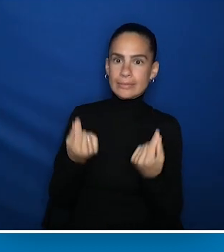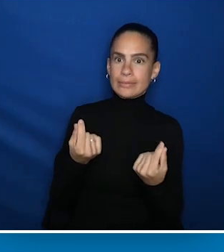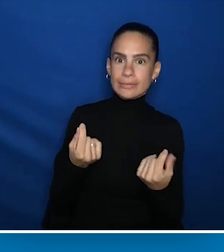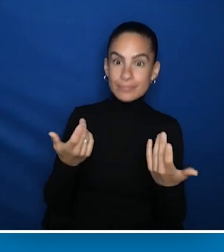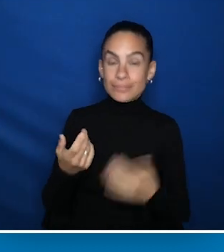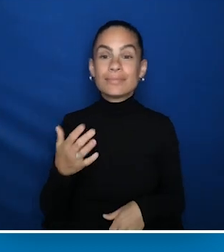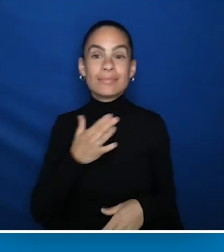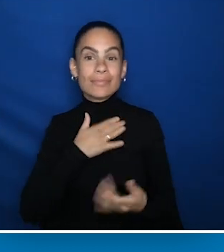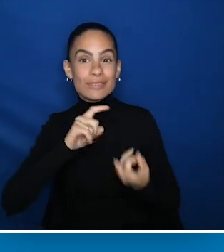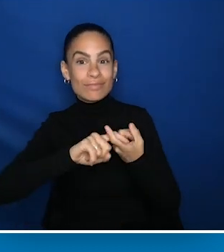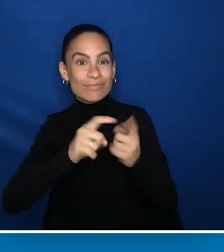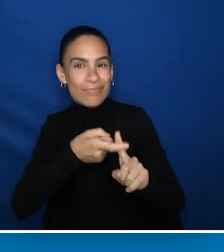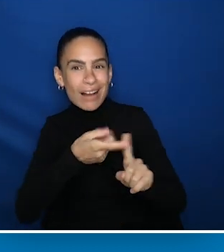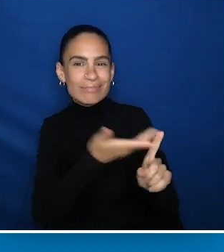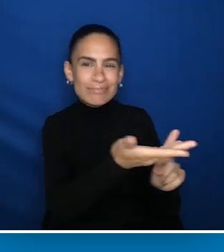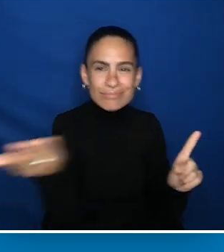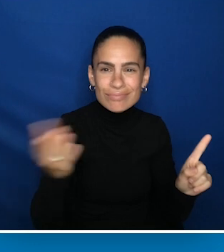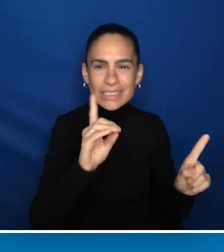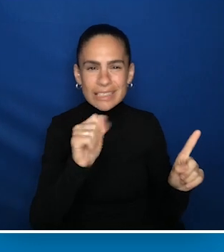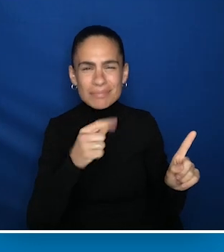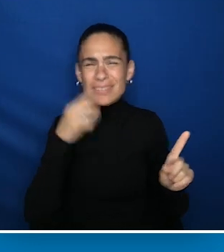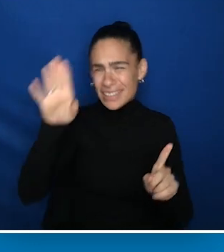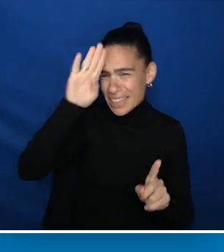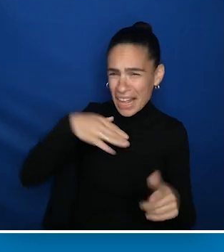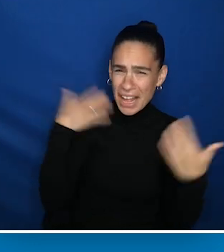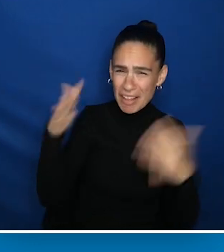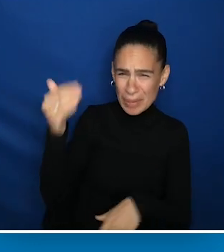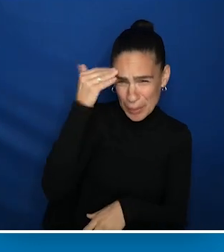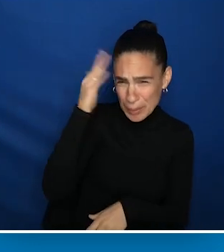My friends in the disability community say to me, "Lisa, we already knew this.